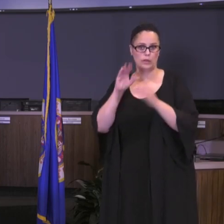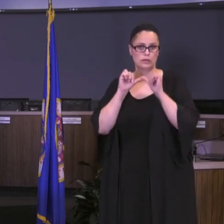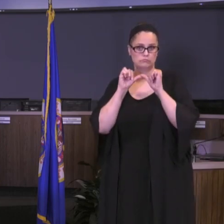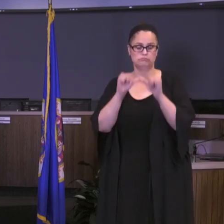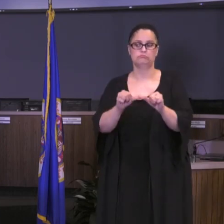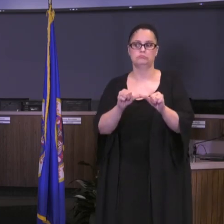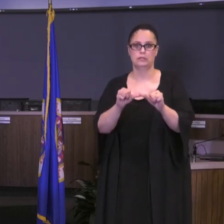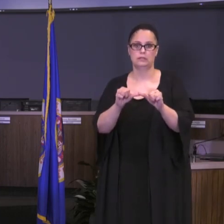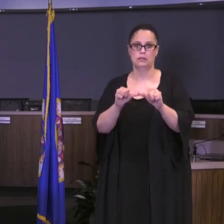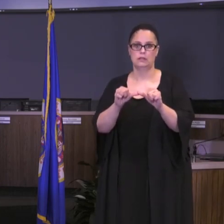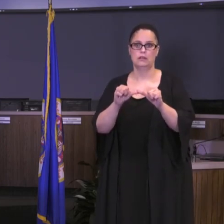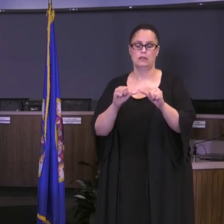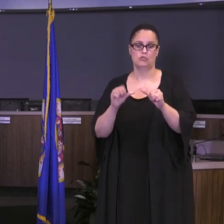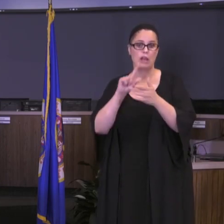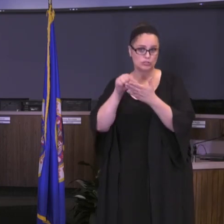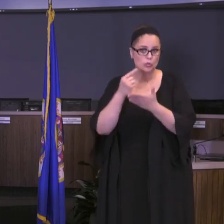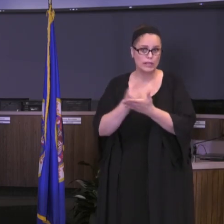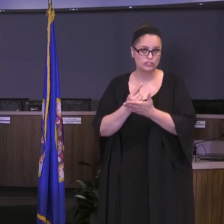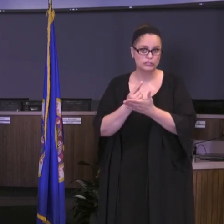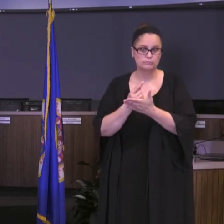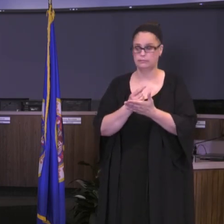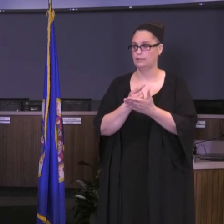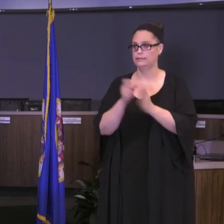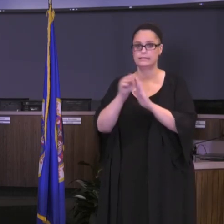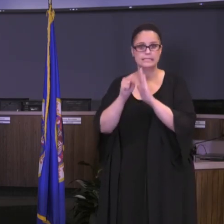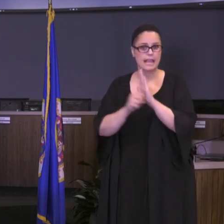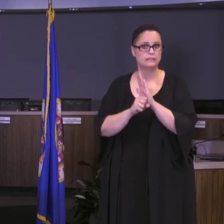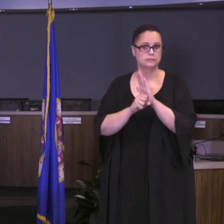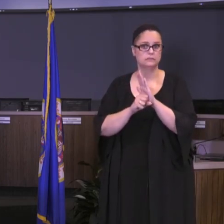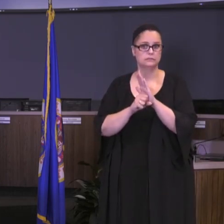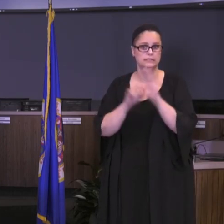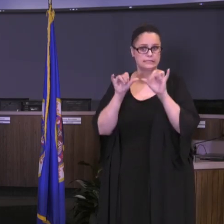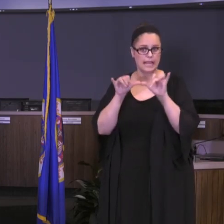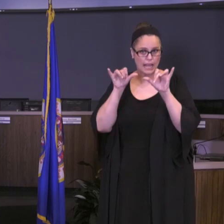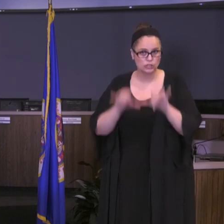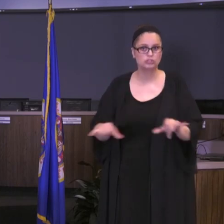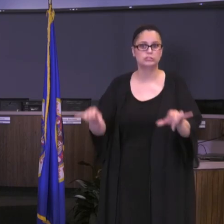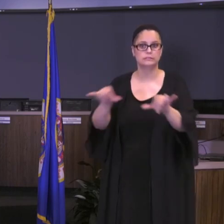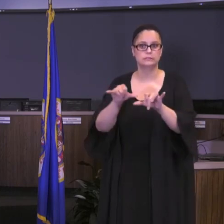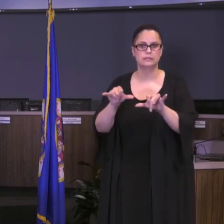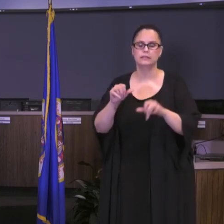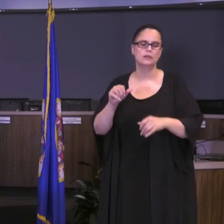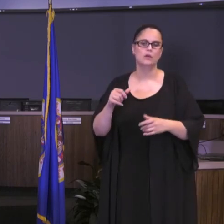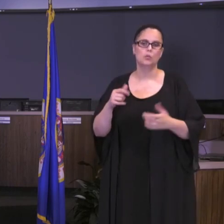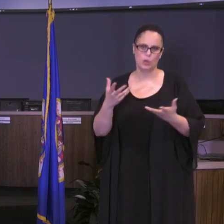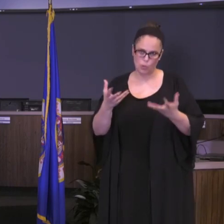to graduation and will address state standards as well. We don't want this to be a substandard education. We want